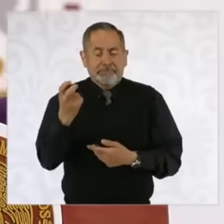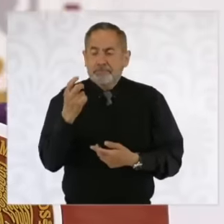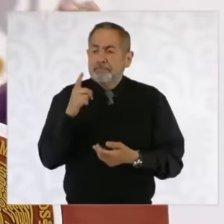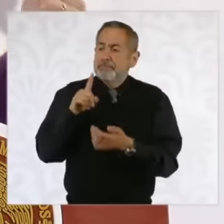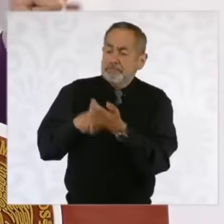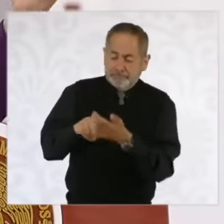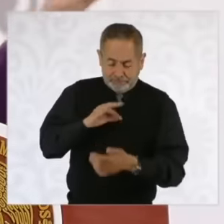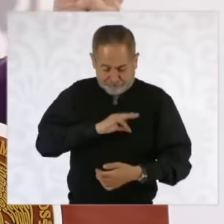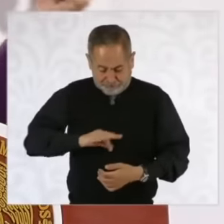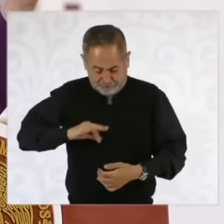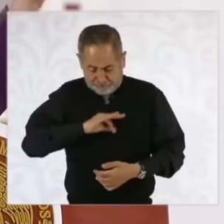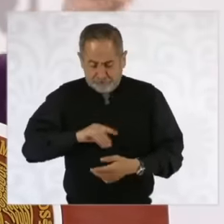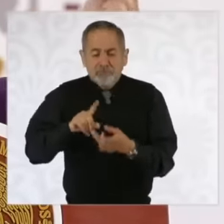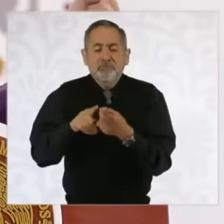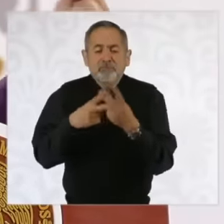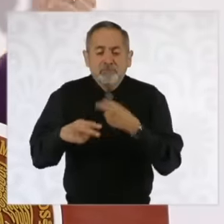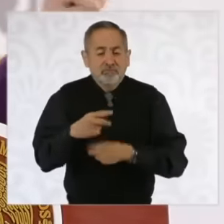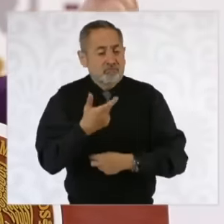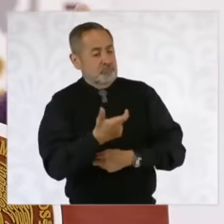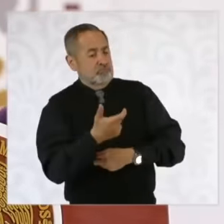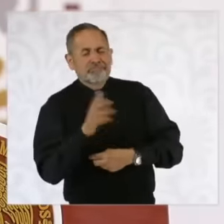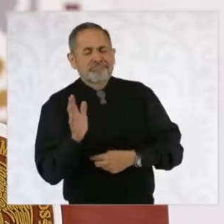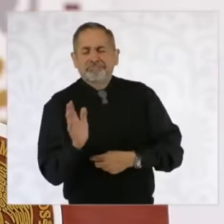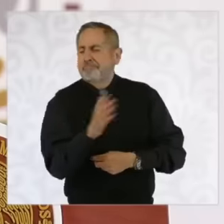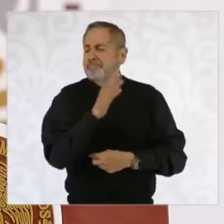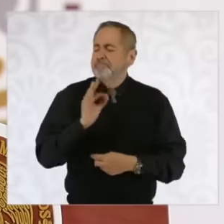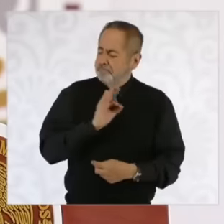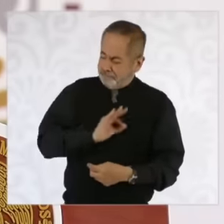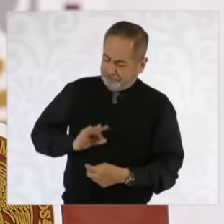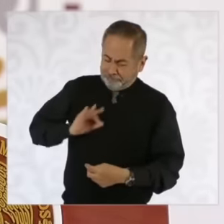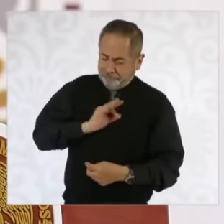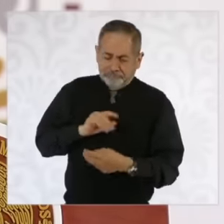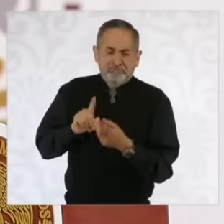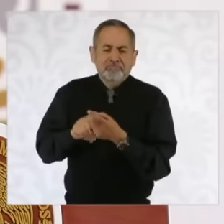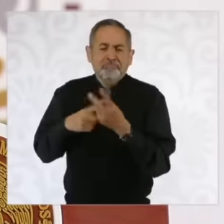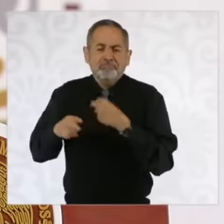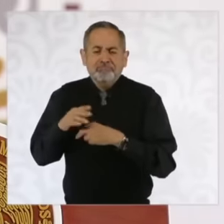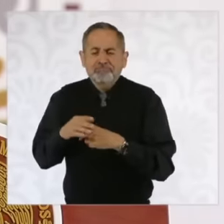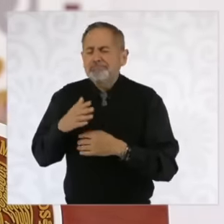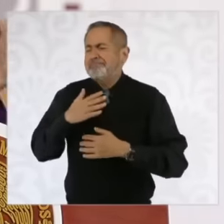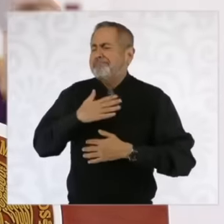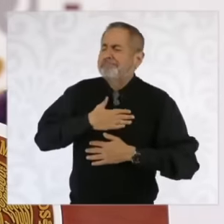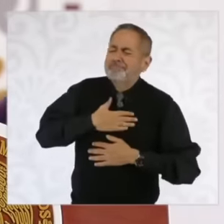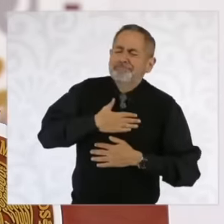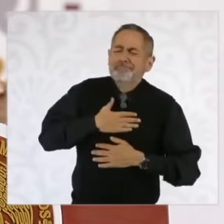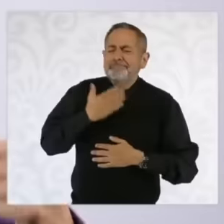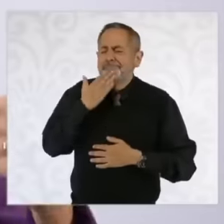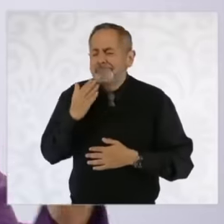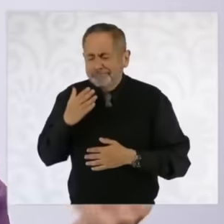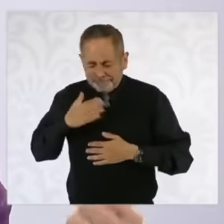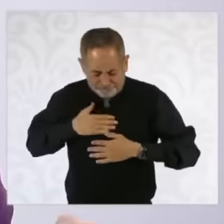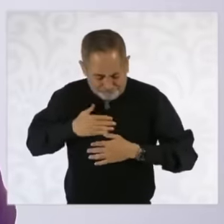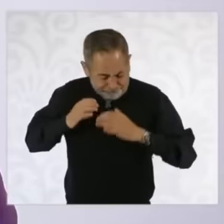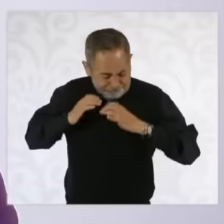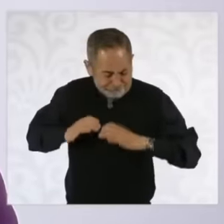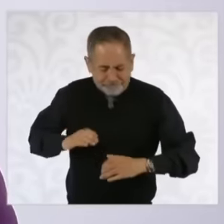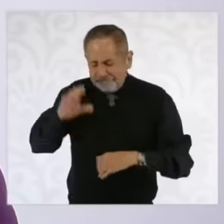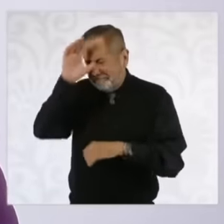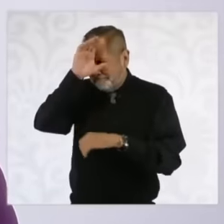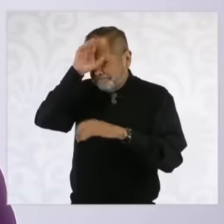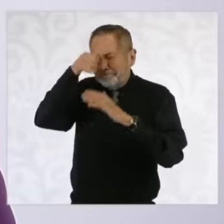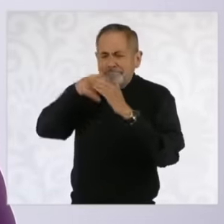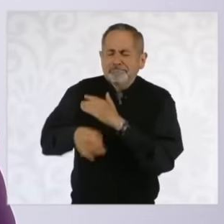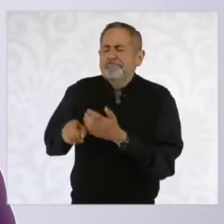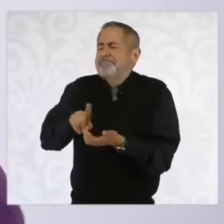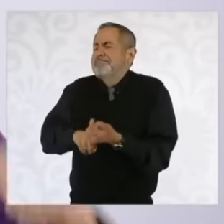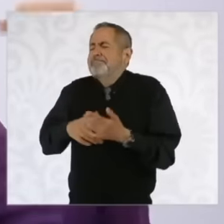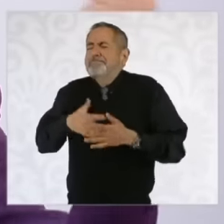come from the money of power but comes from being well with one being well with The rest is that of